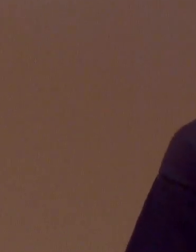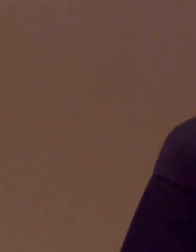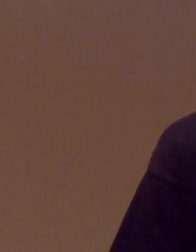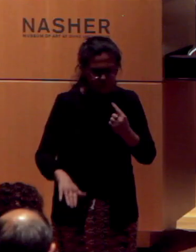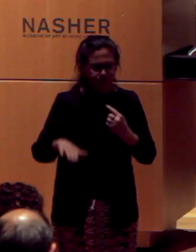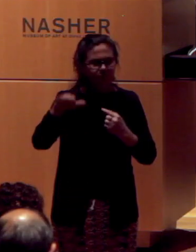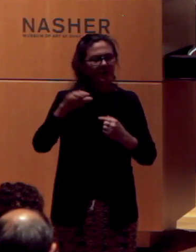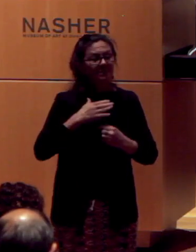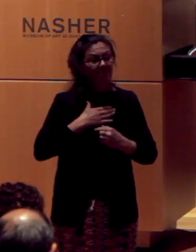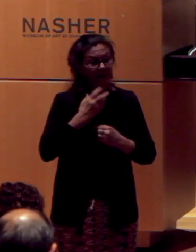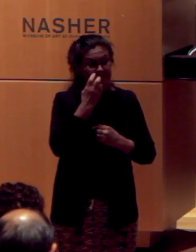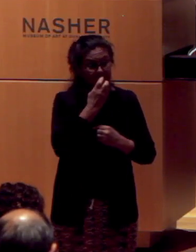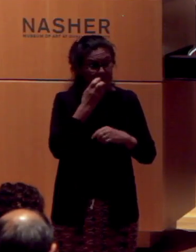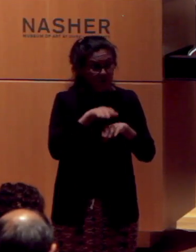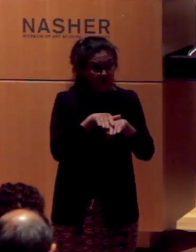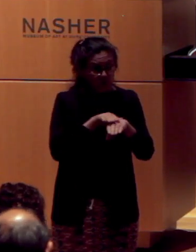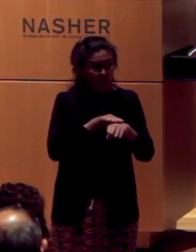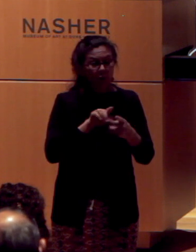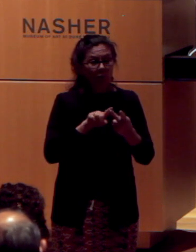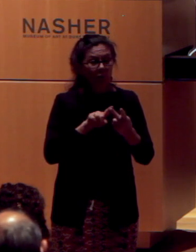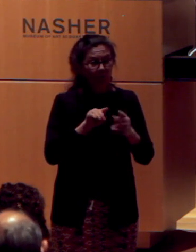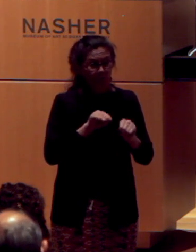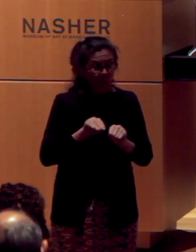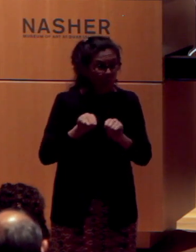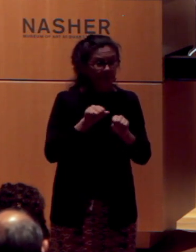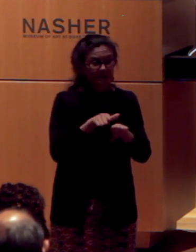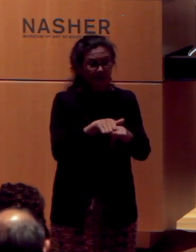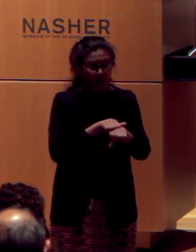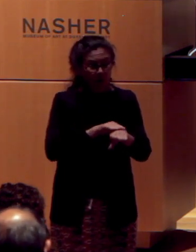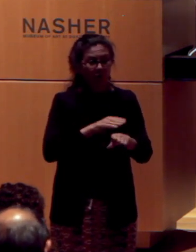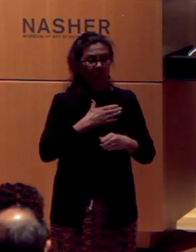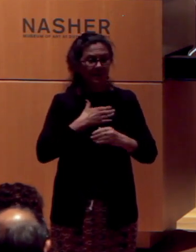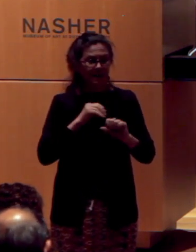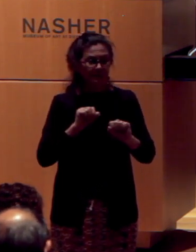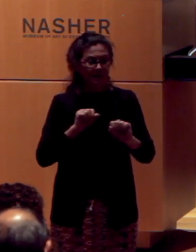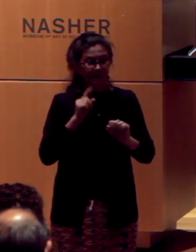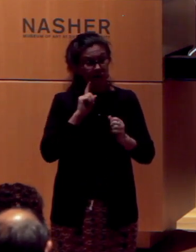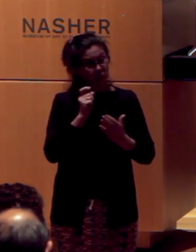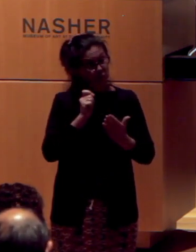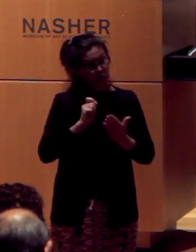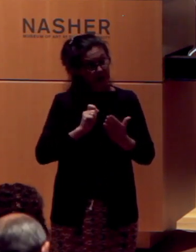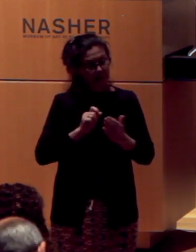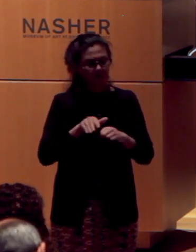My speech was slow. My movement was slow. My ability to write was slow.